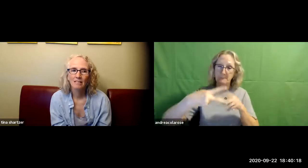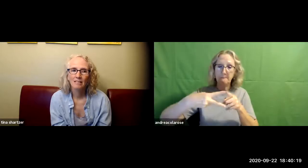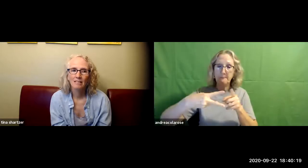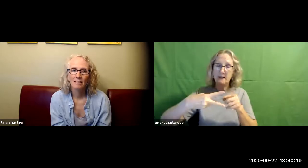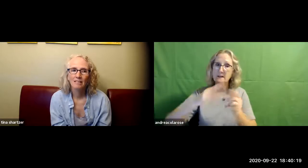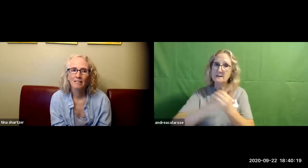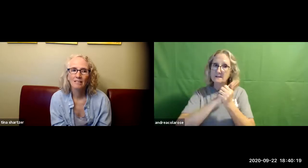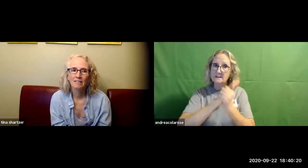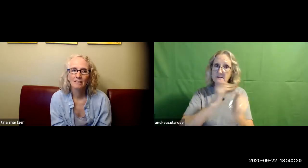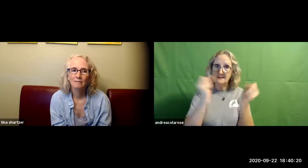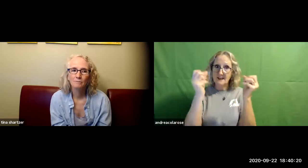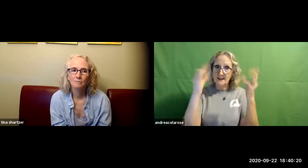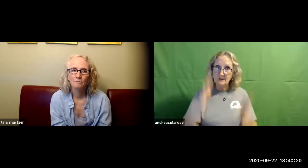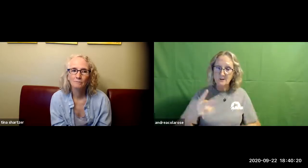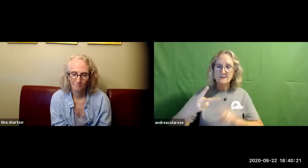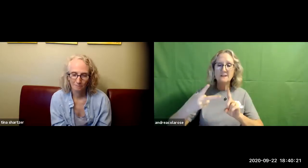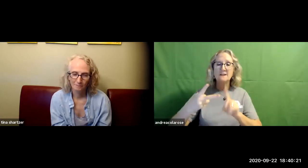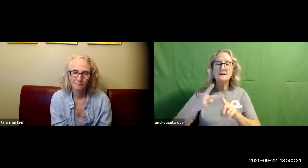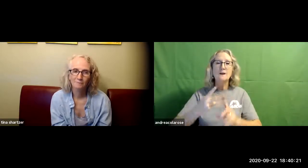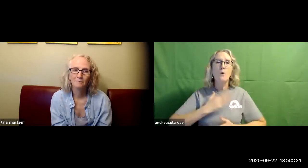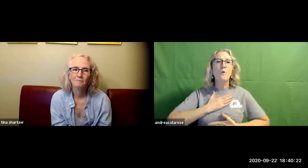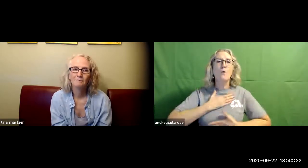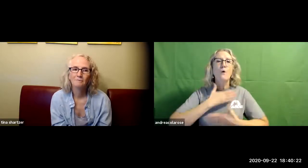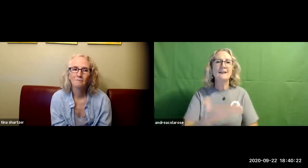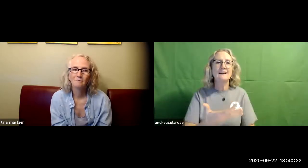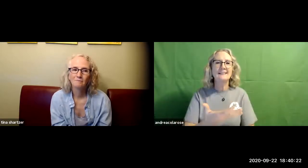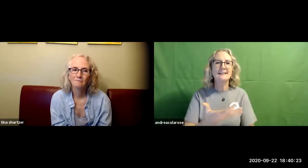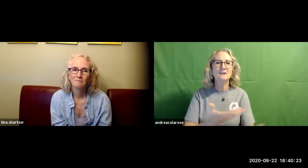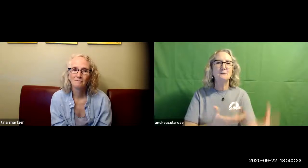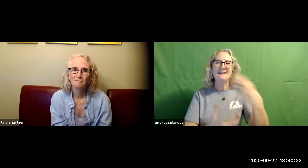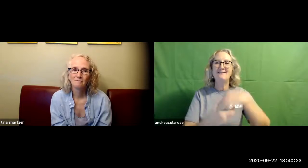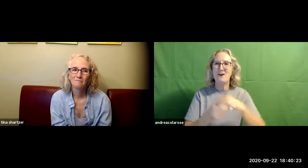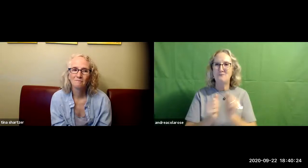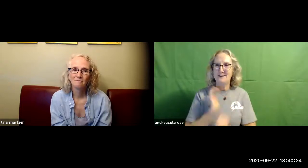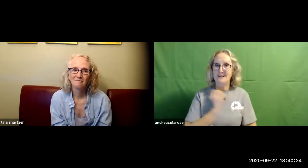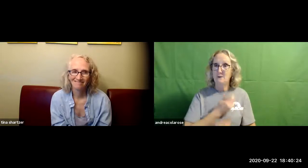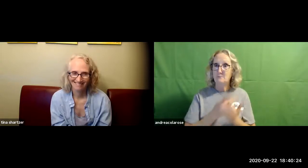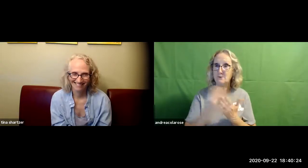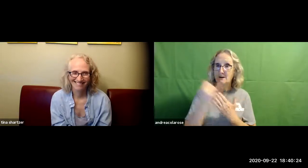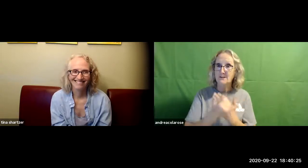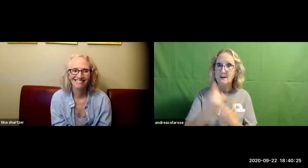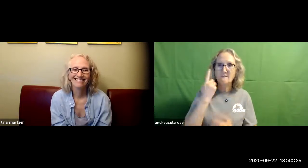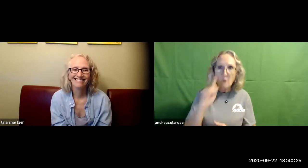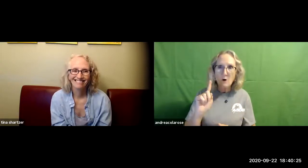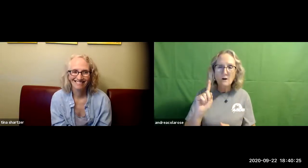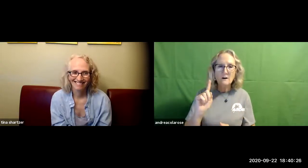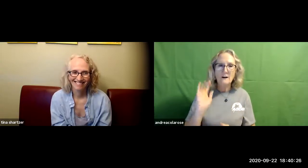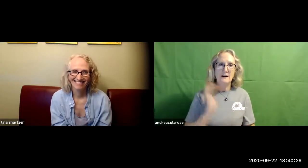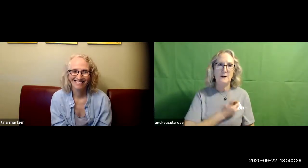hearing we only have two requirements one that you be an advanced signer